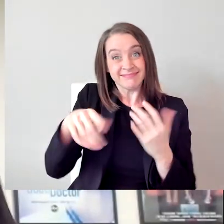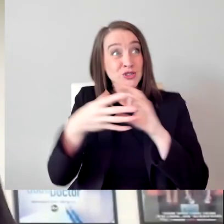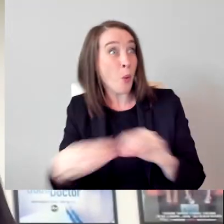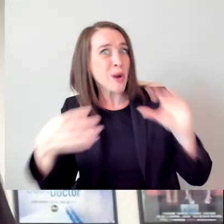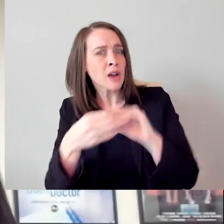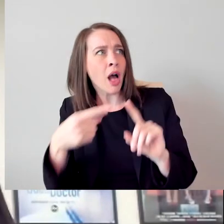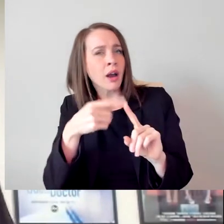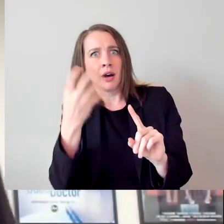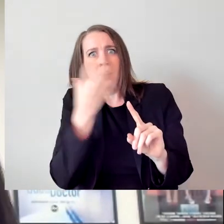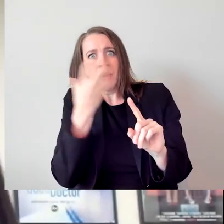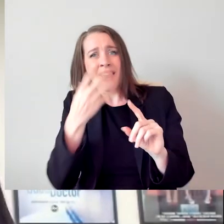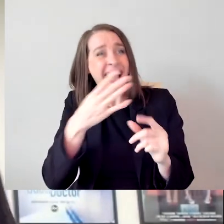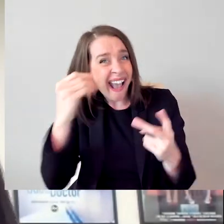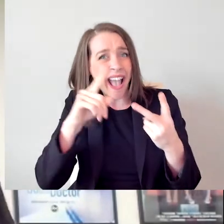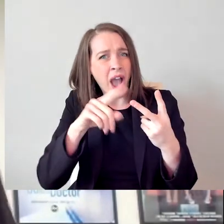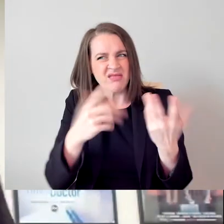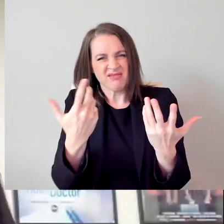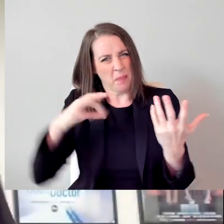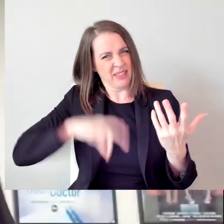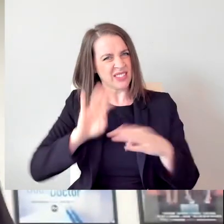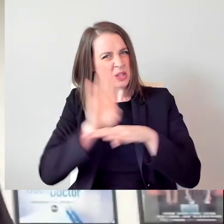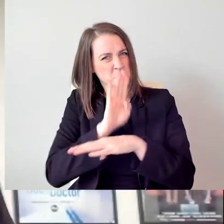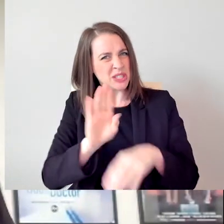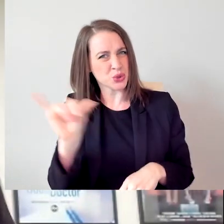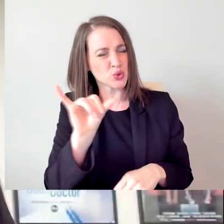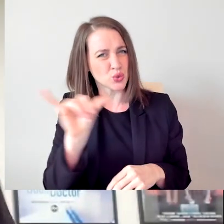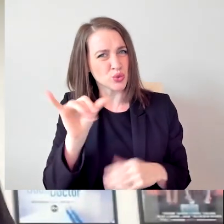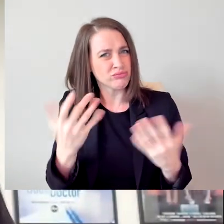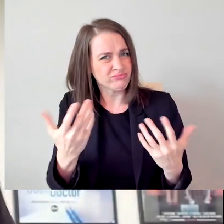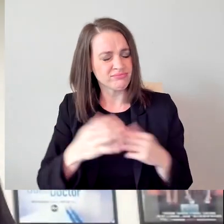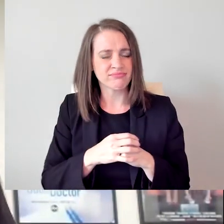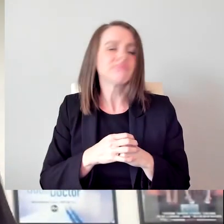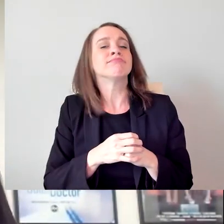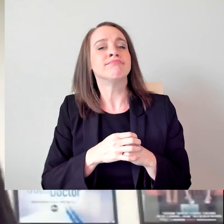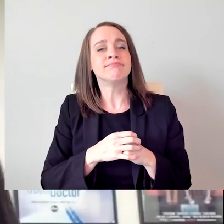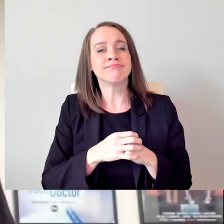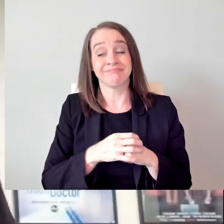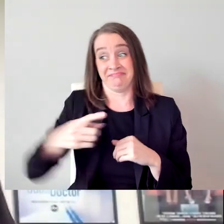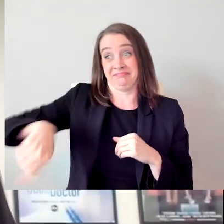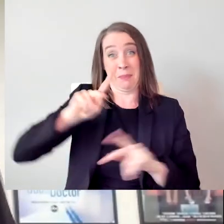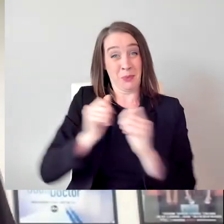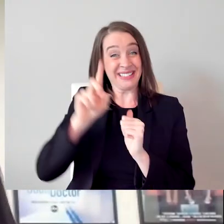It also makes great business sense as well. Right? We kind of make up 1/4 of America,